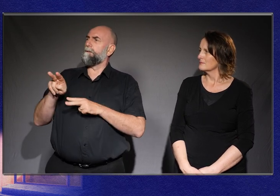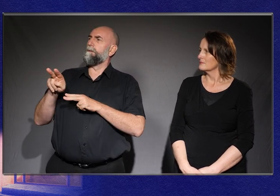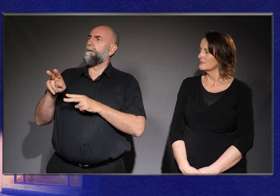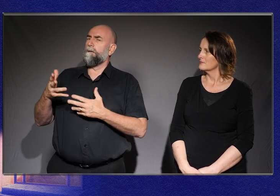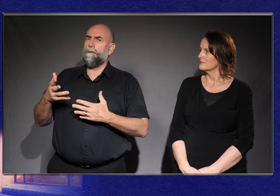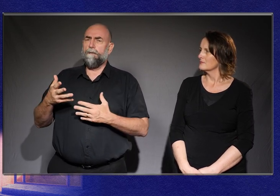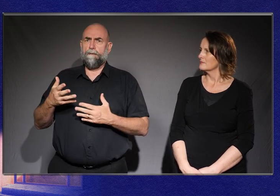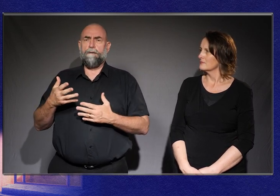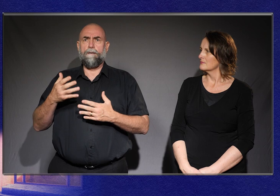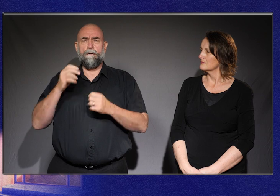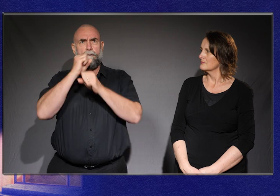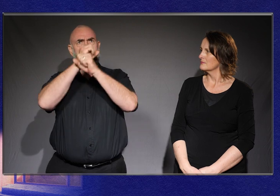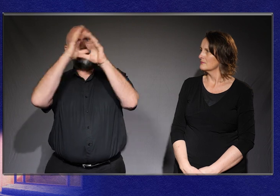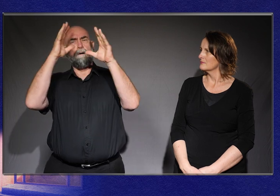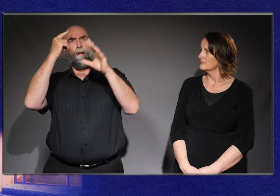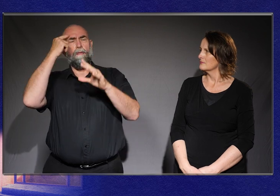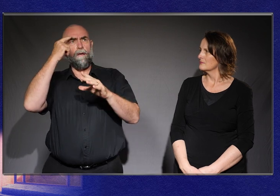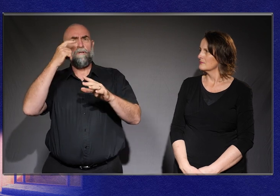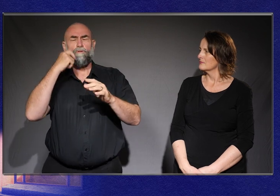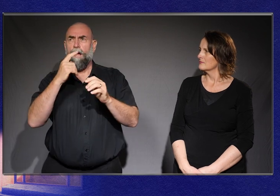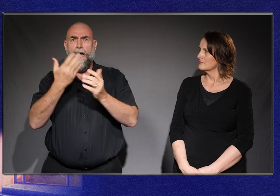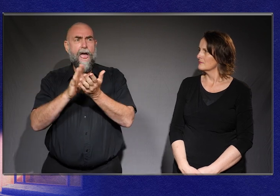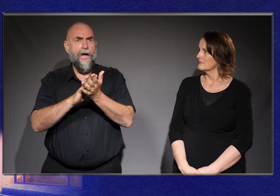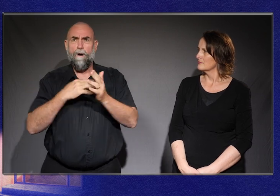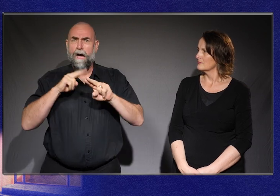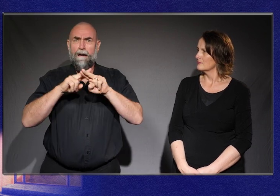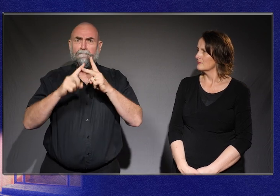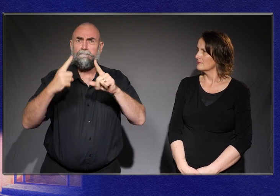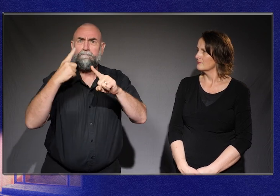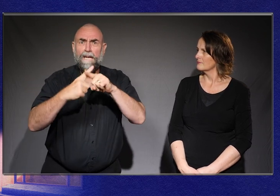They are off on a course of trying to fix something about their child.